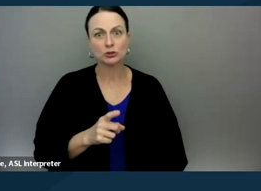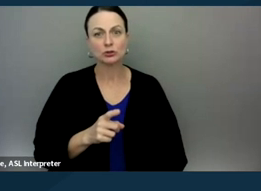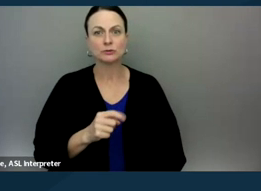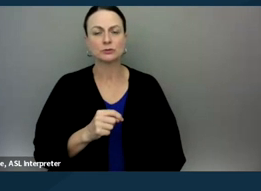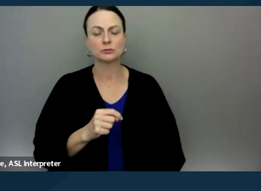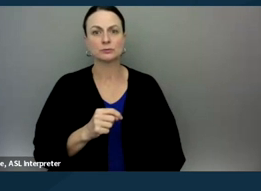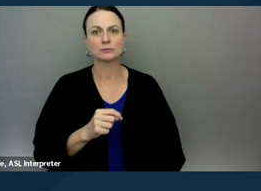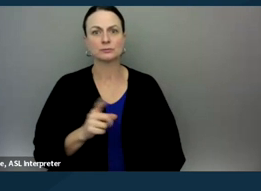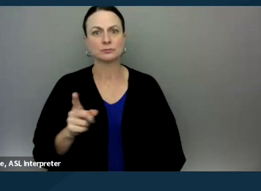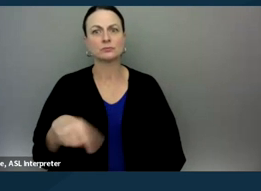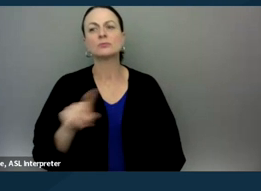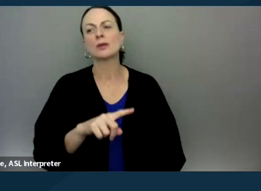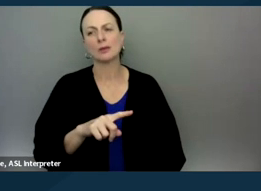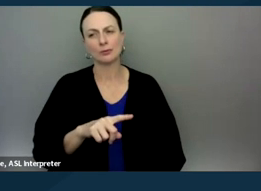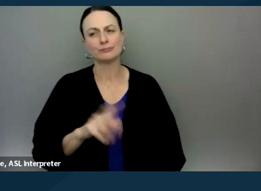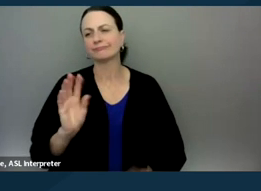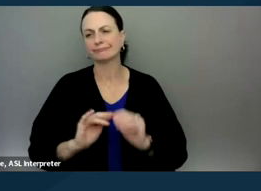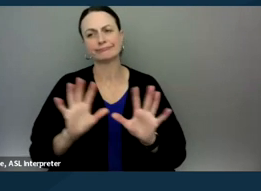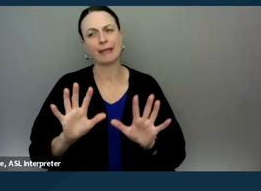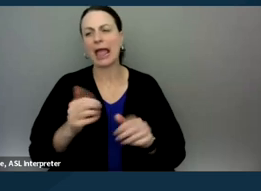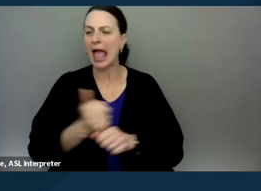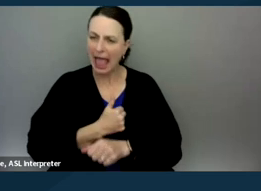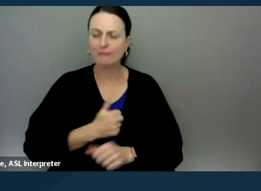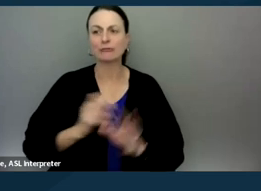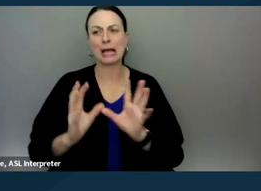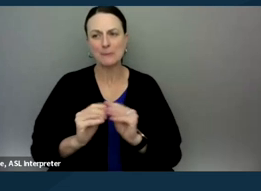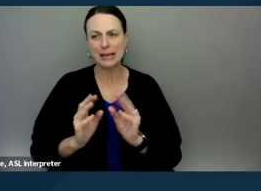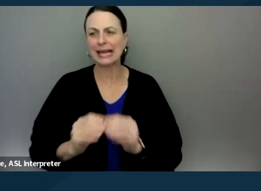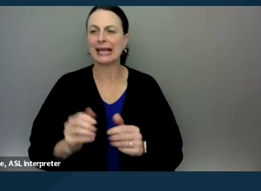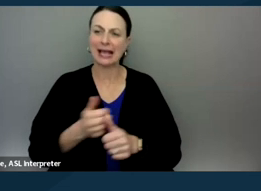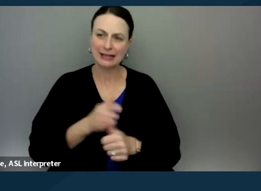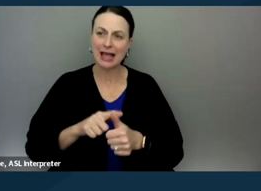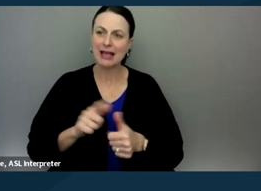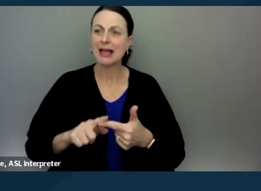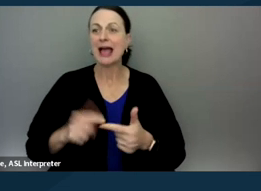you set the stage in every single meeting, email and call. And